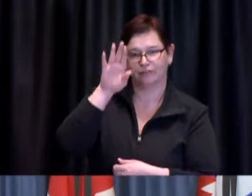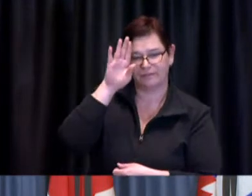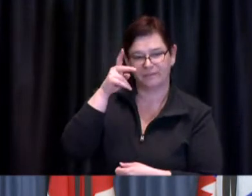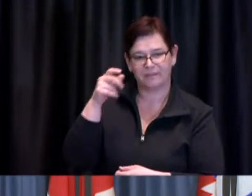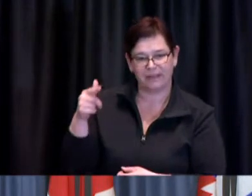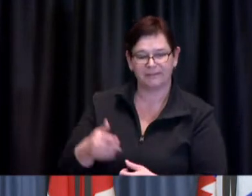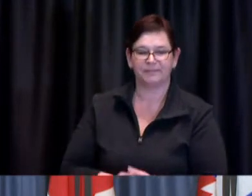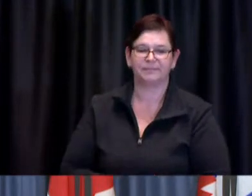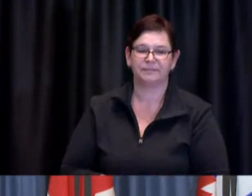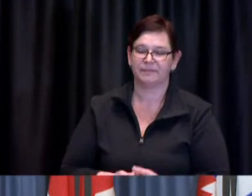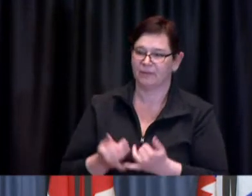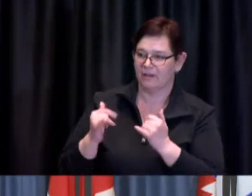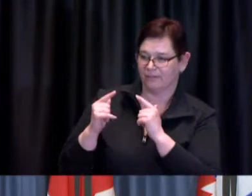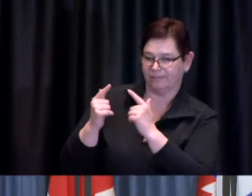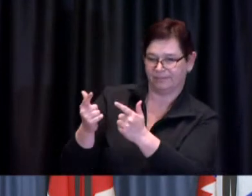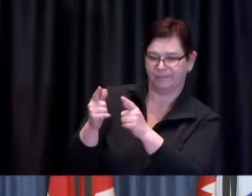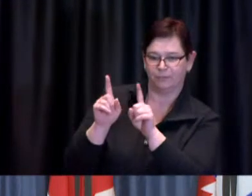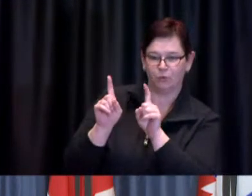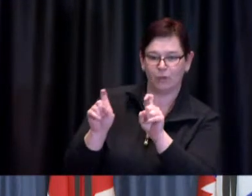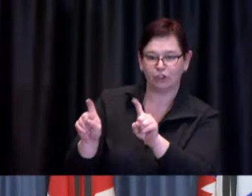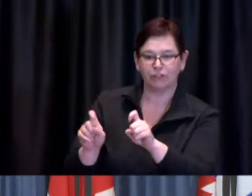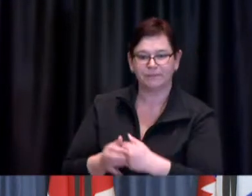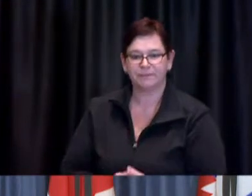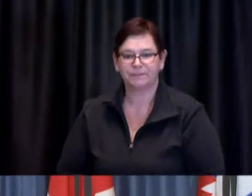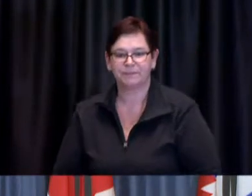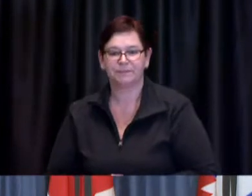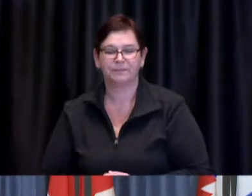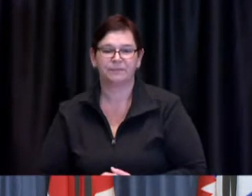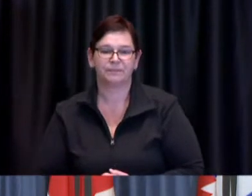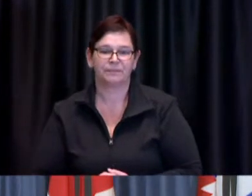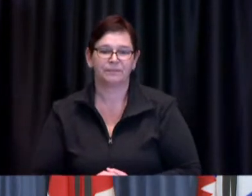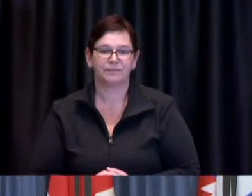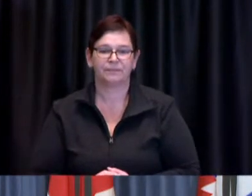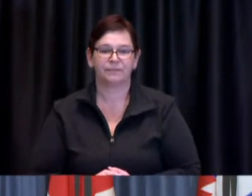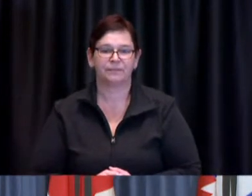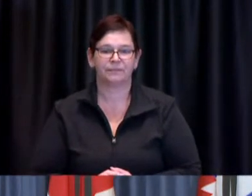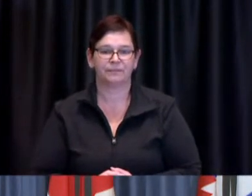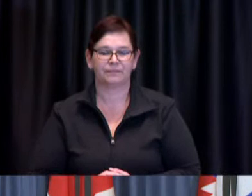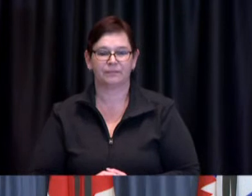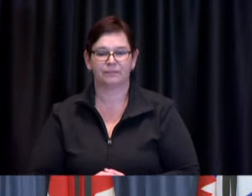As a reminder it's one question one follow-up and when we call your name please unmute yourself